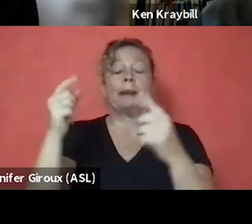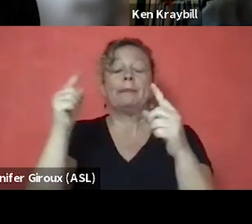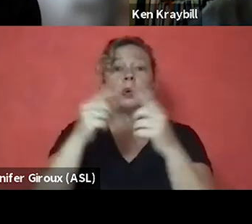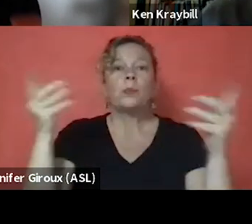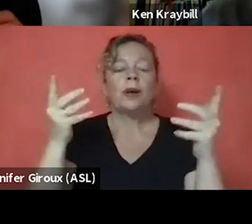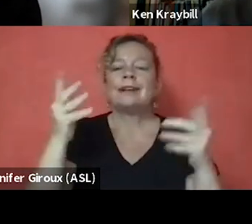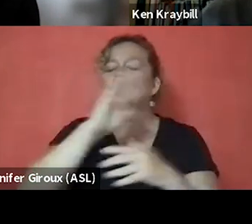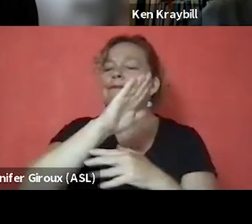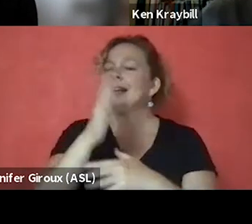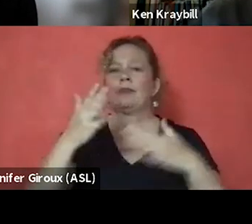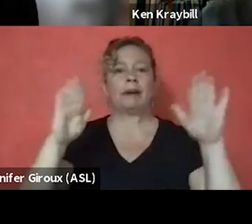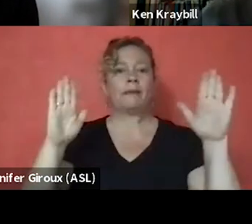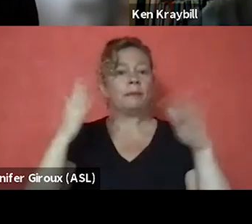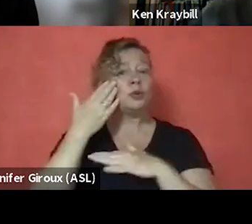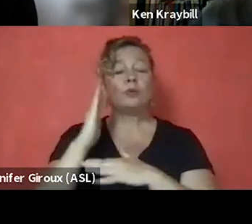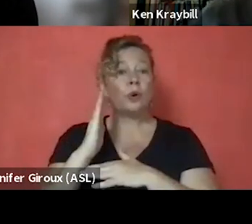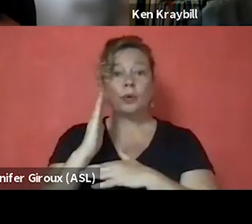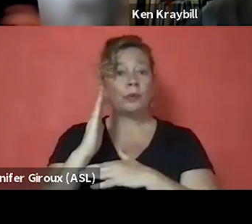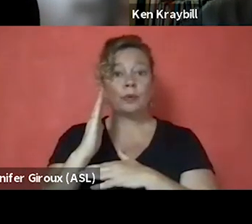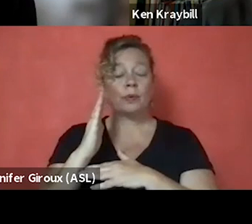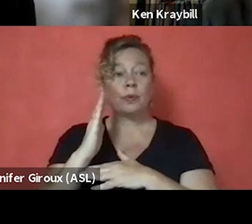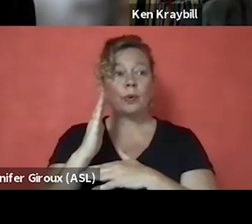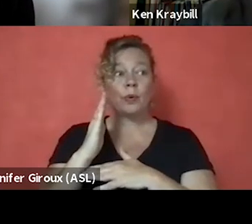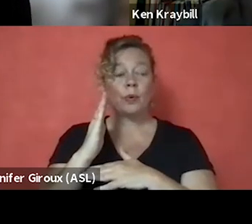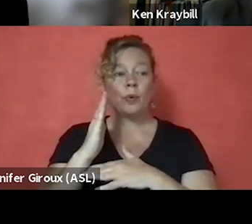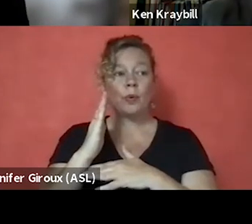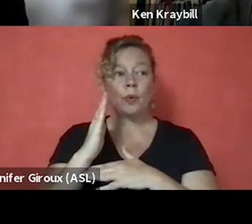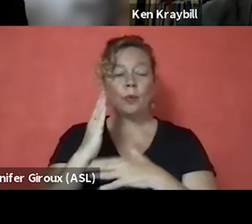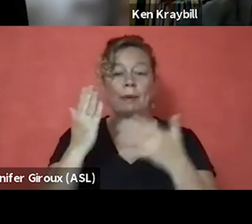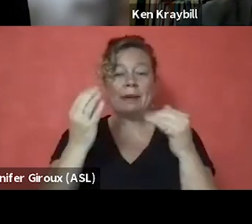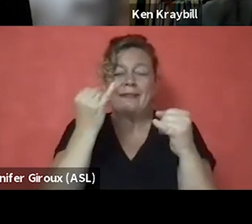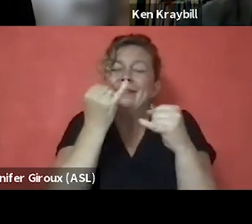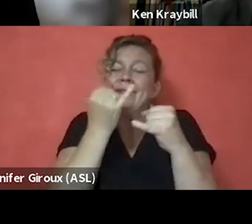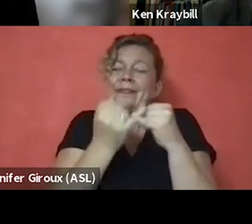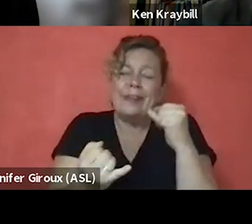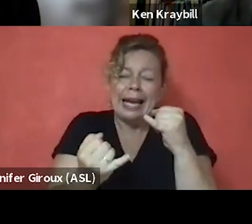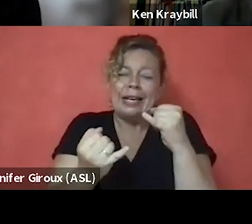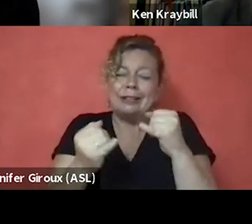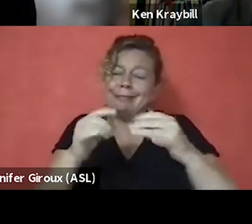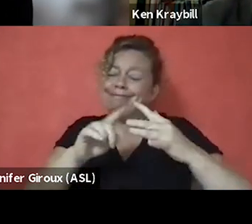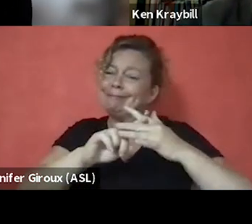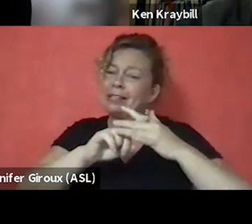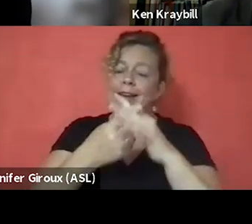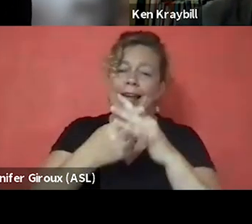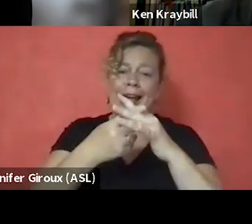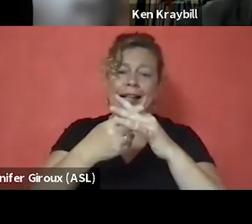You don't know what might be the final catalyst that moves somebody into recovery.